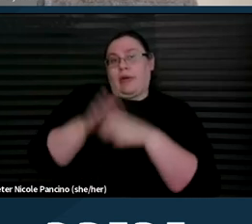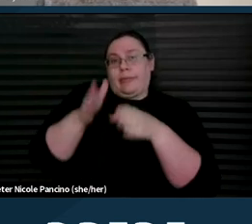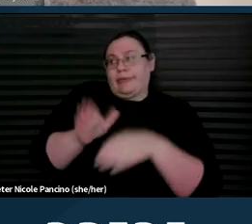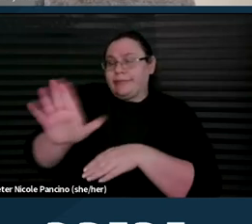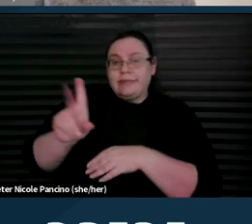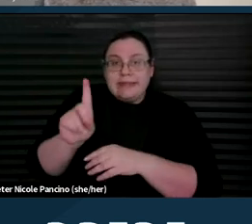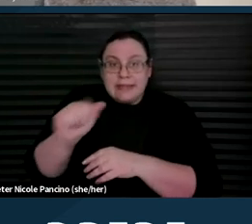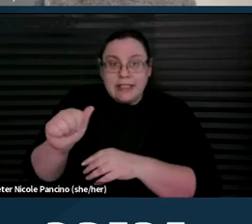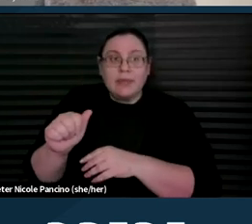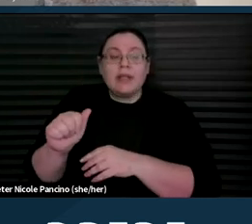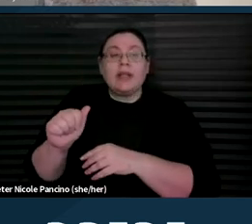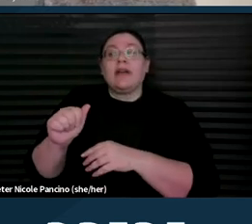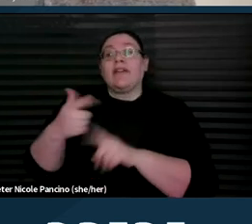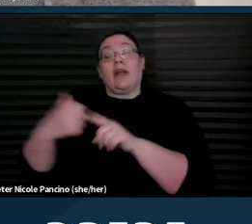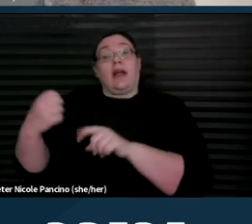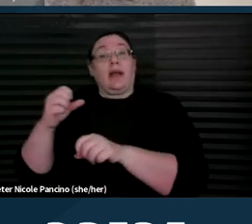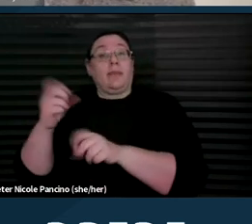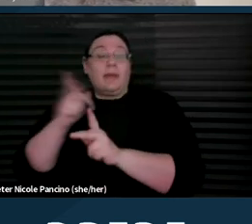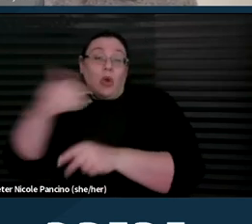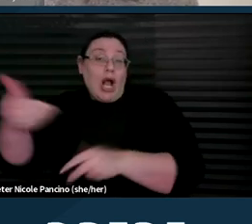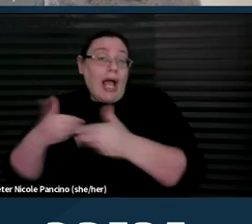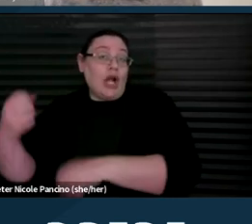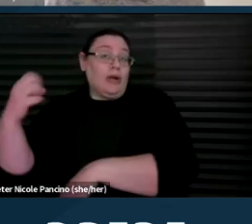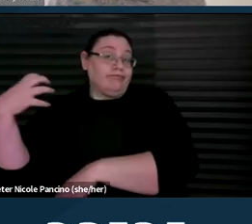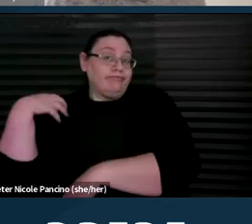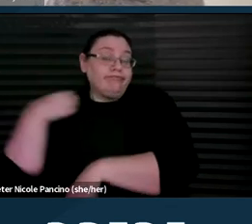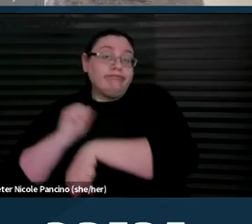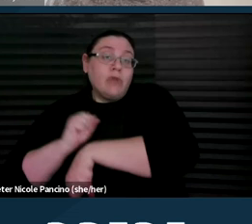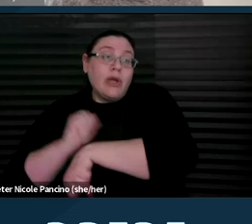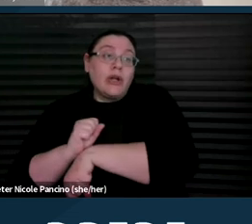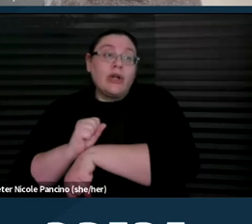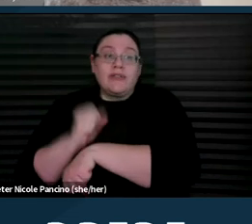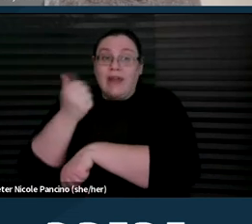by employers and organizations that receive federal financial assistance.